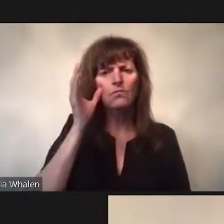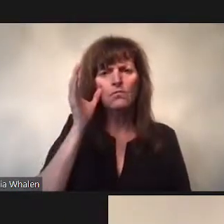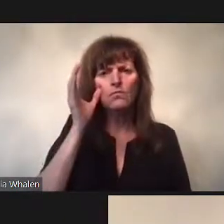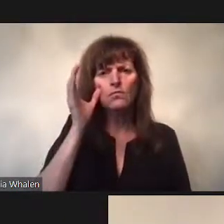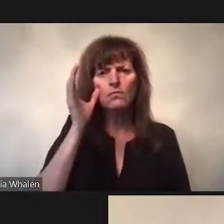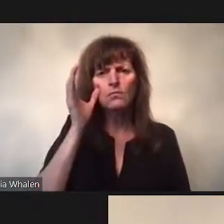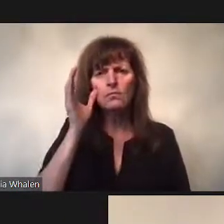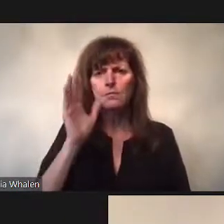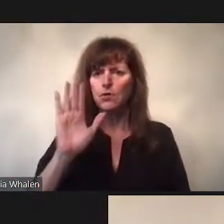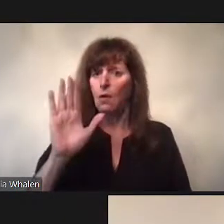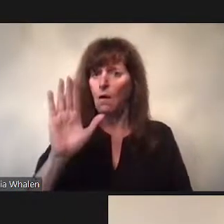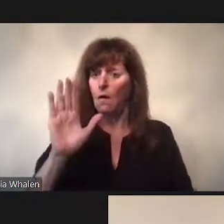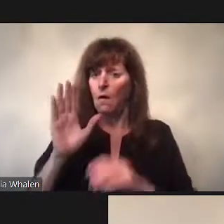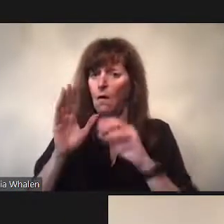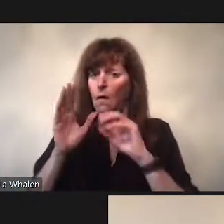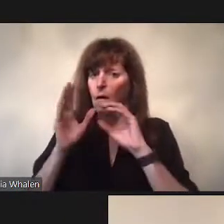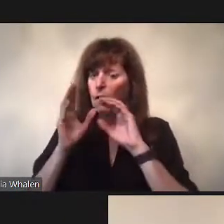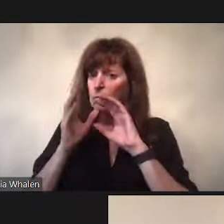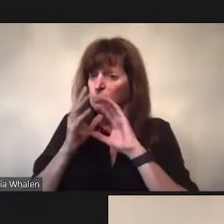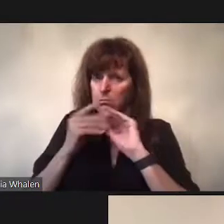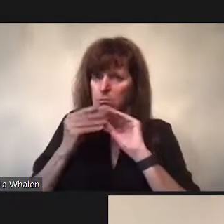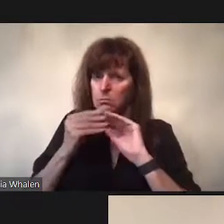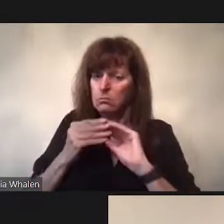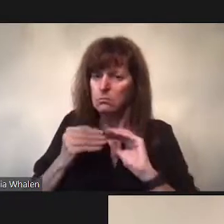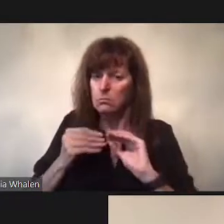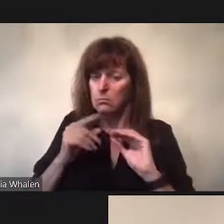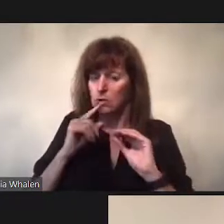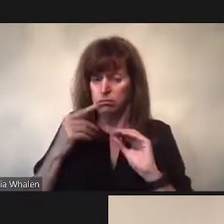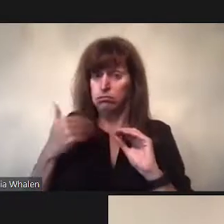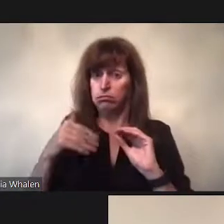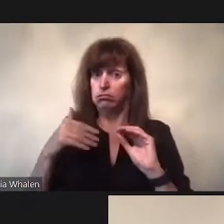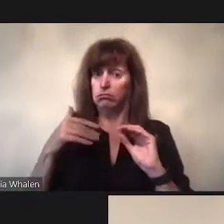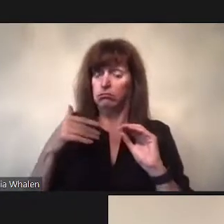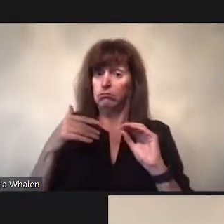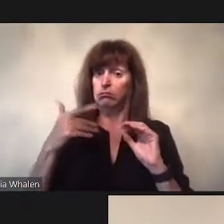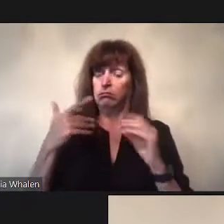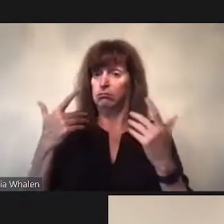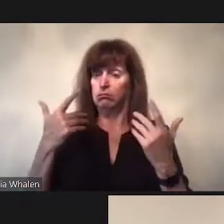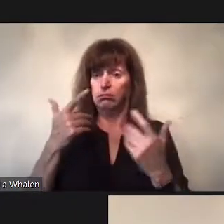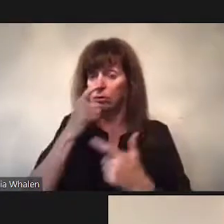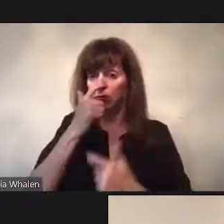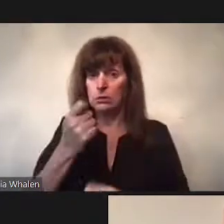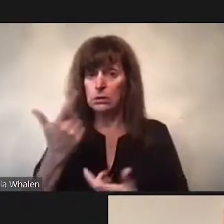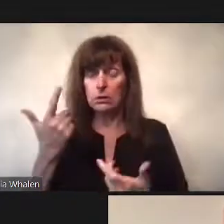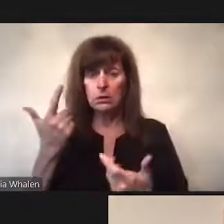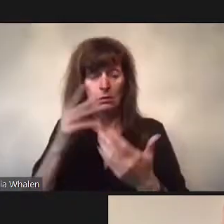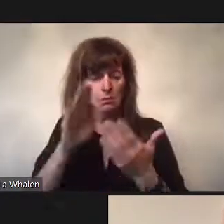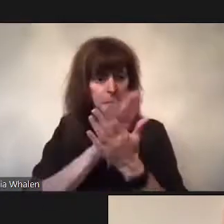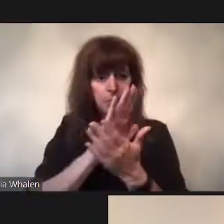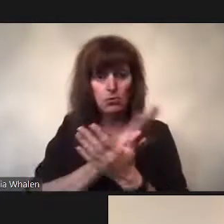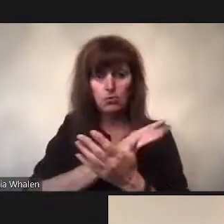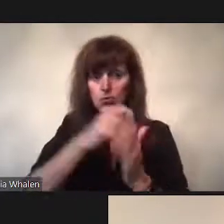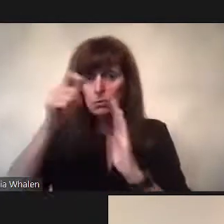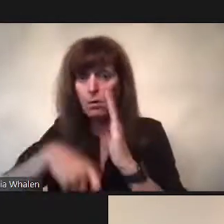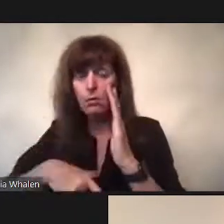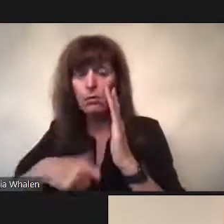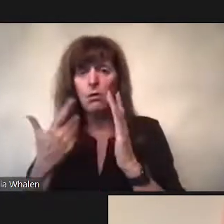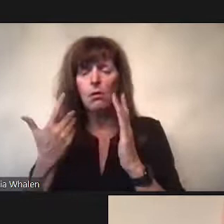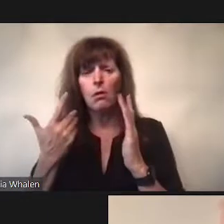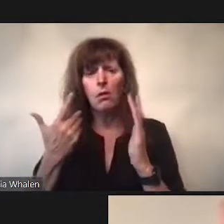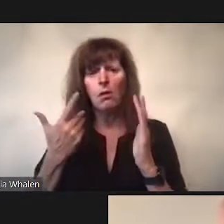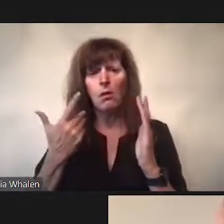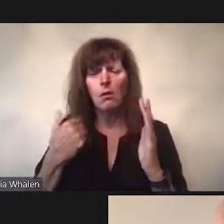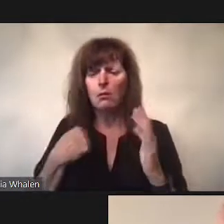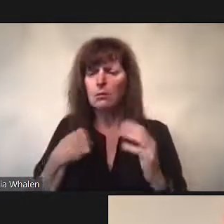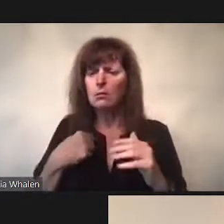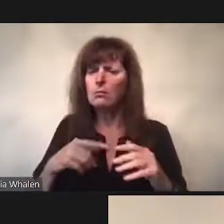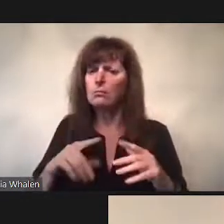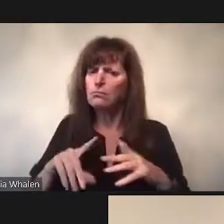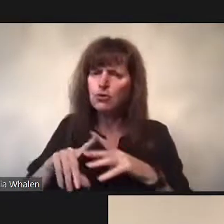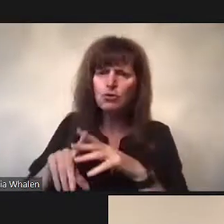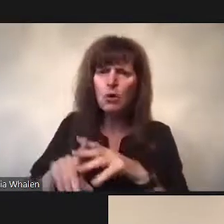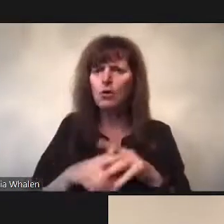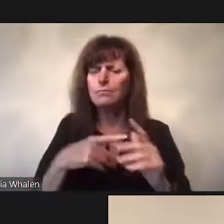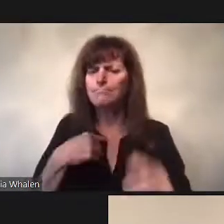Or maybe even more than the last 18 months.